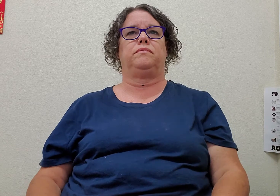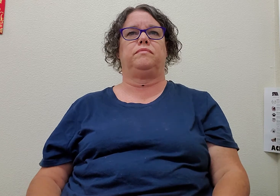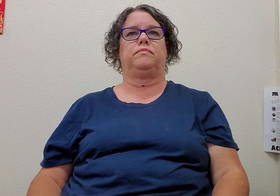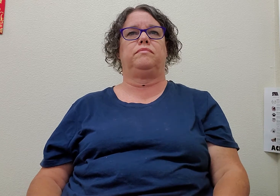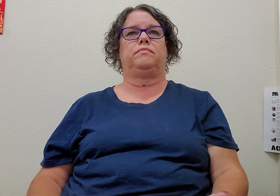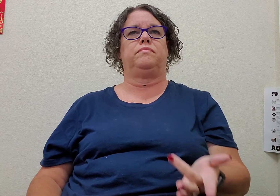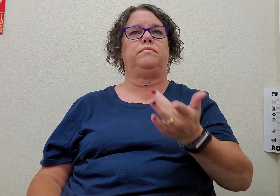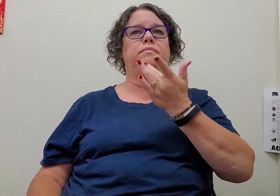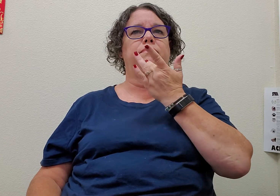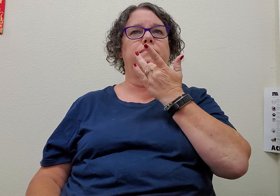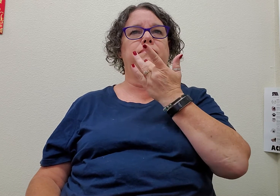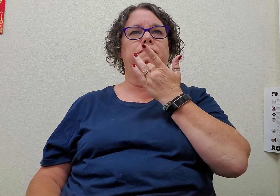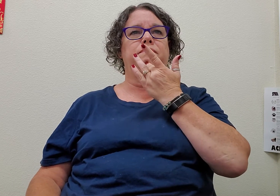favor/favorite/prefer